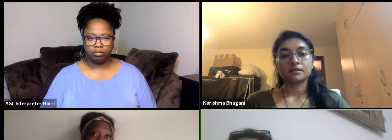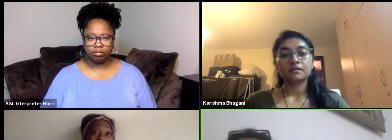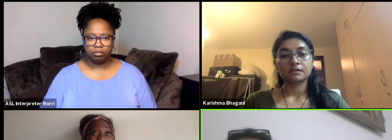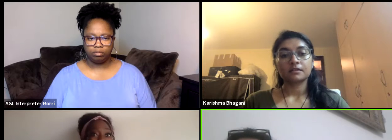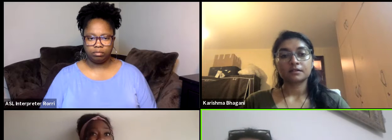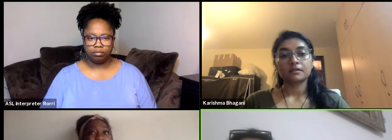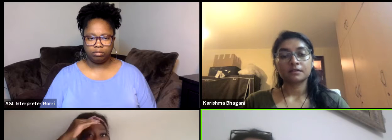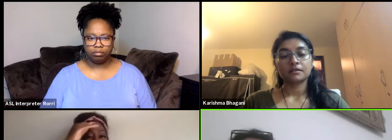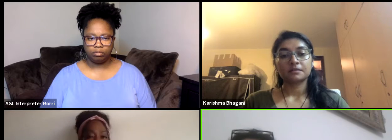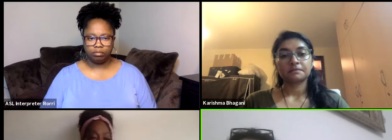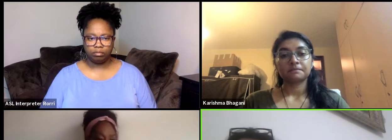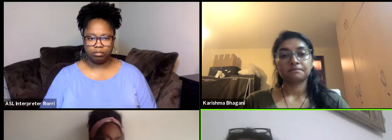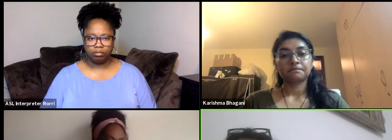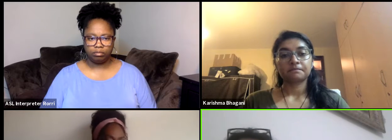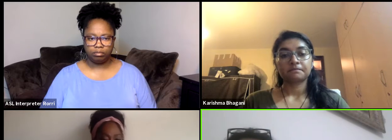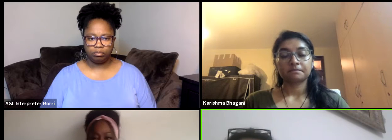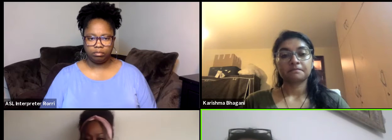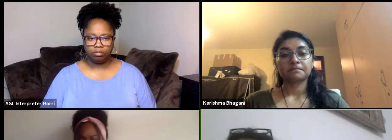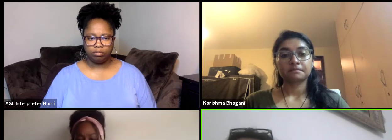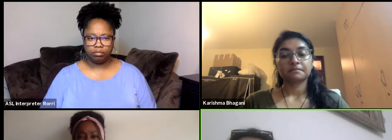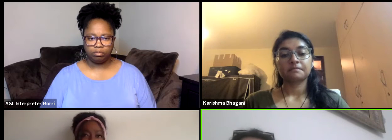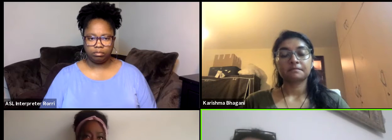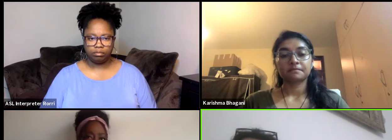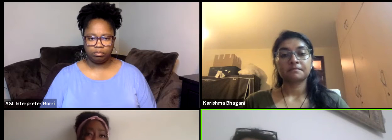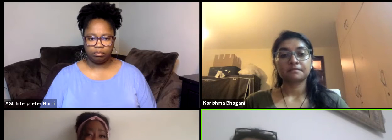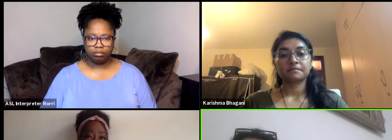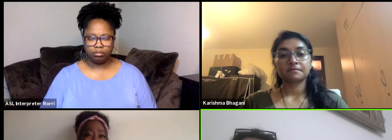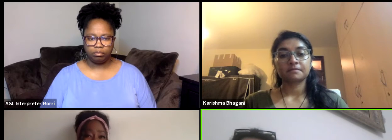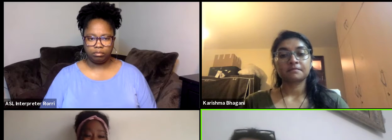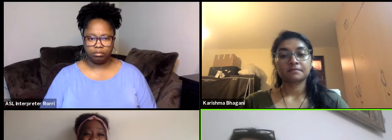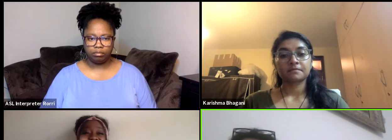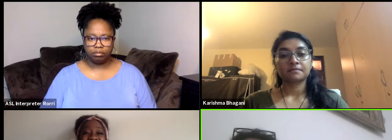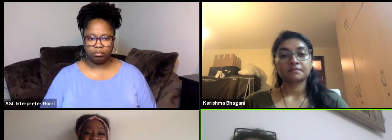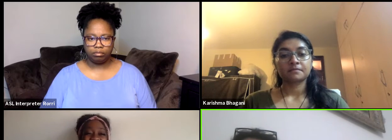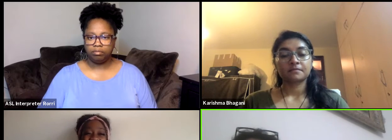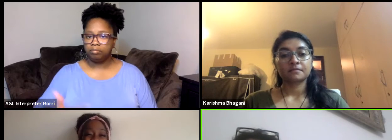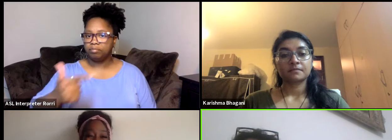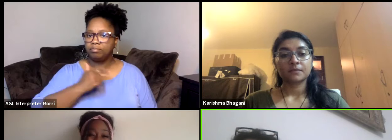So do both big time to learn and try different jobs